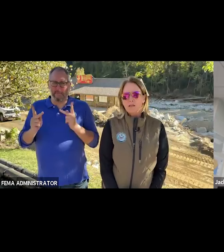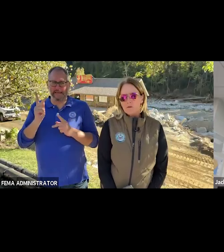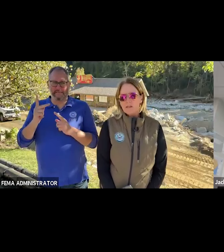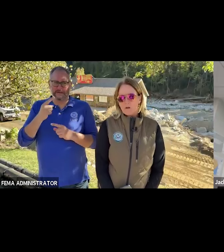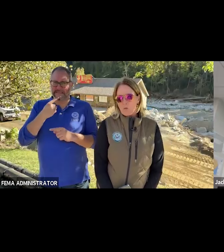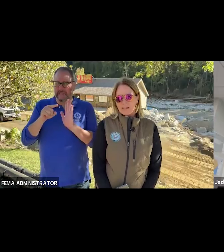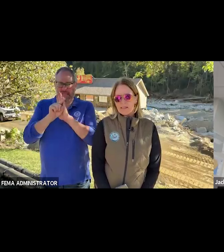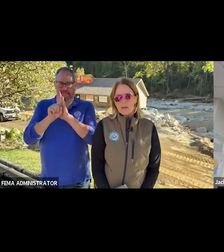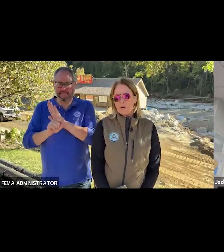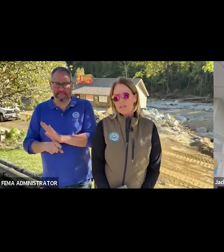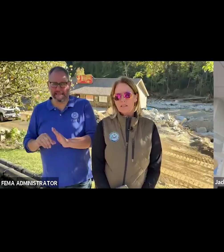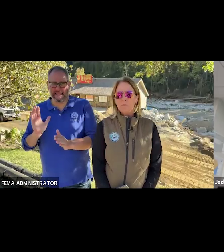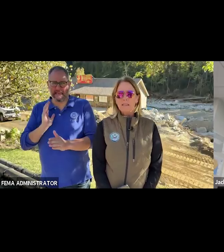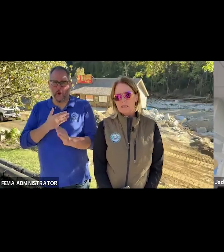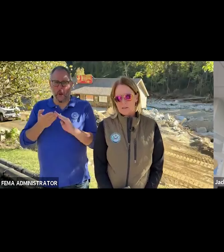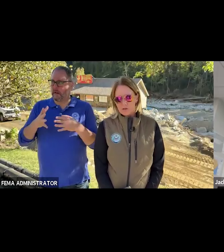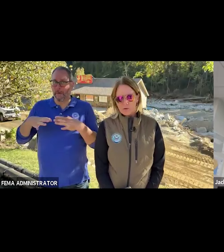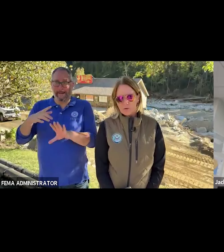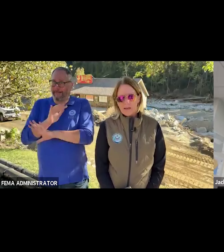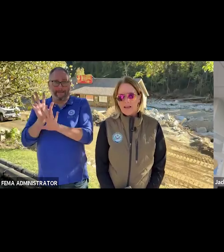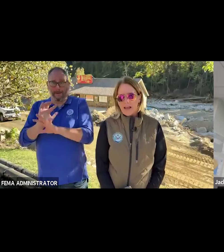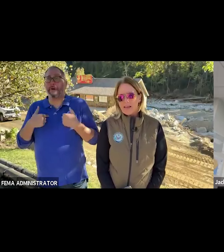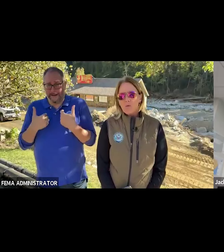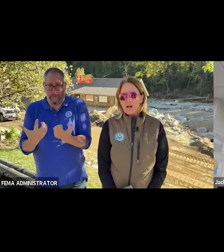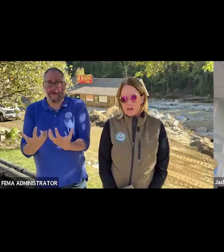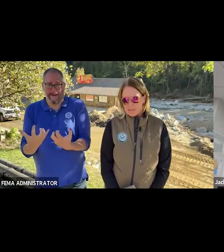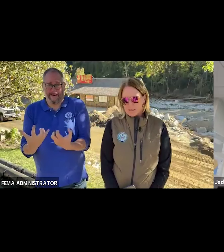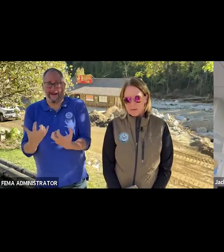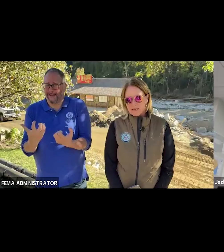community don't want us here when it's completely untrue, and they welcome us being here.